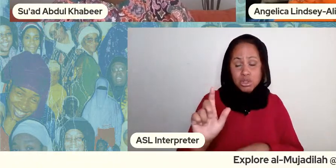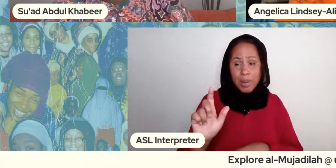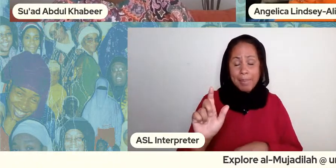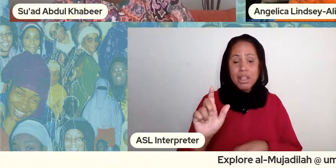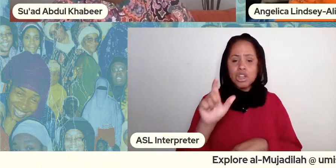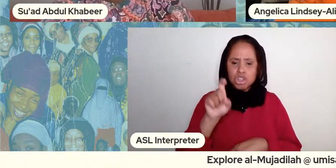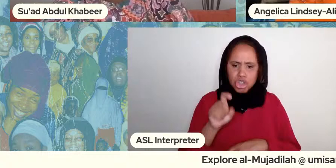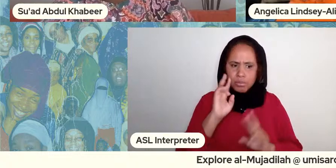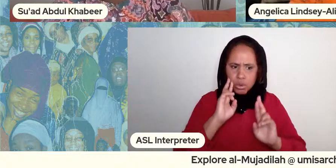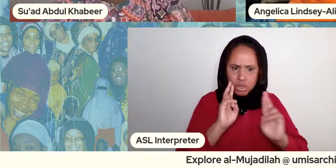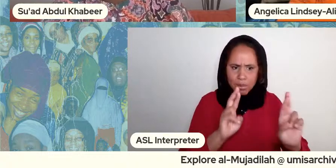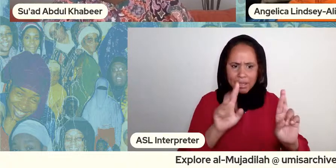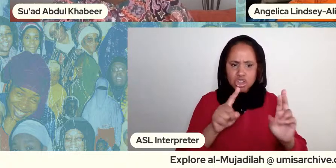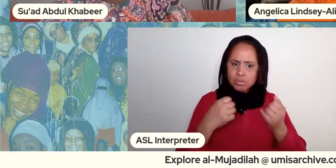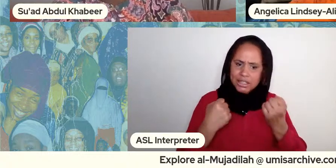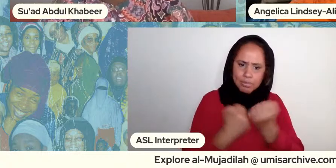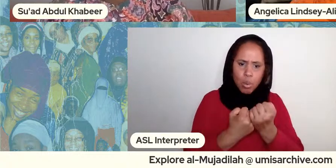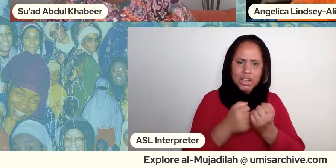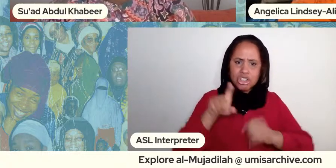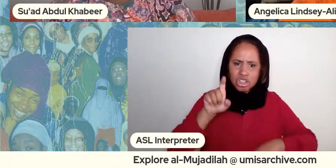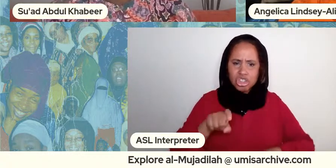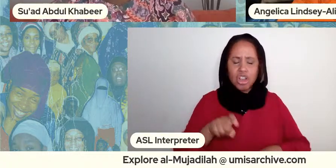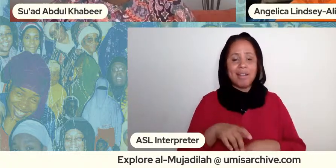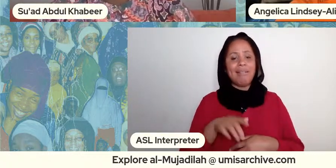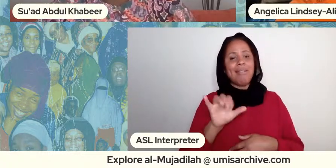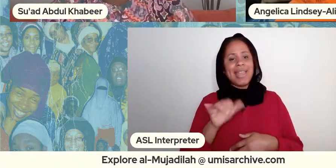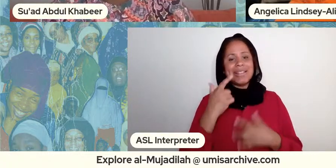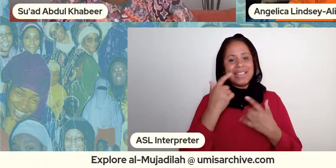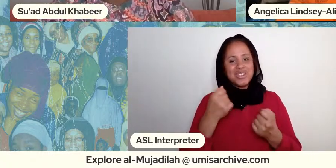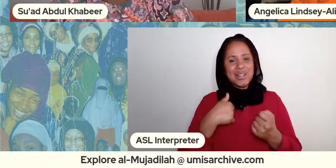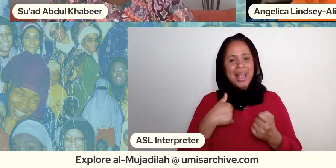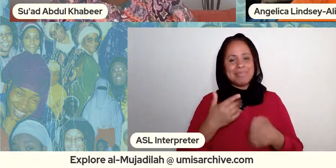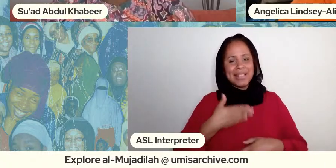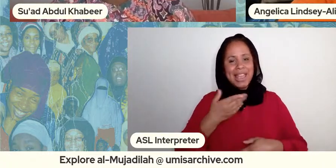um so that's interesting i'm glad that you i'm glad that you included that and it's something